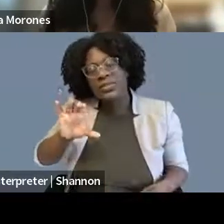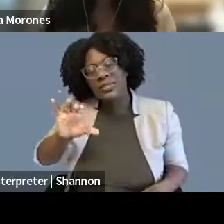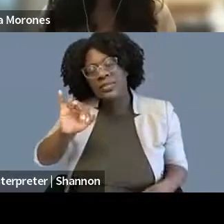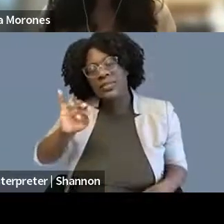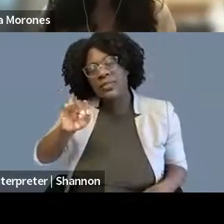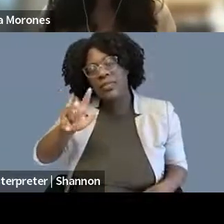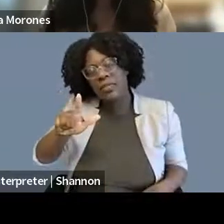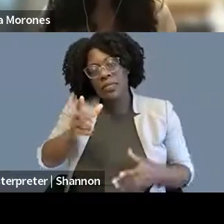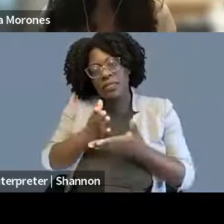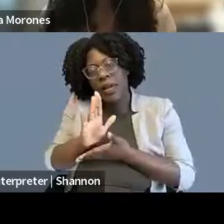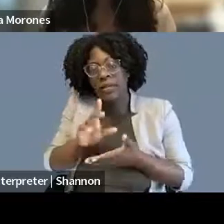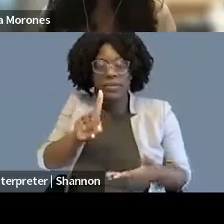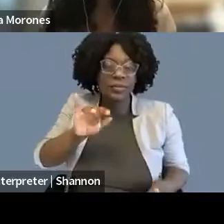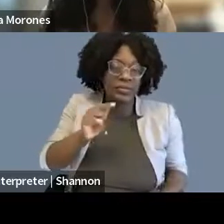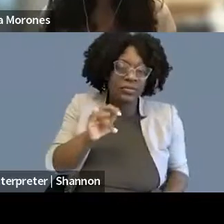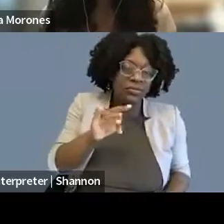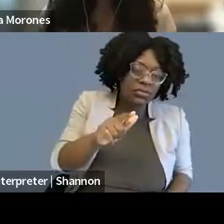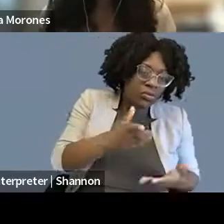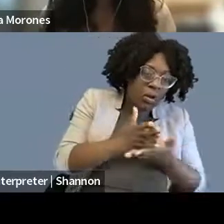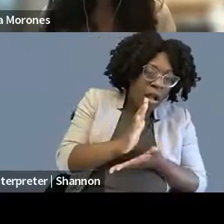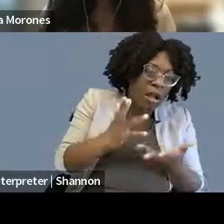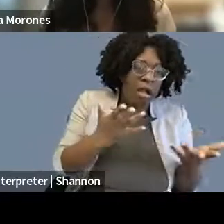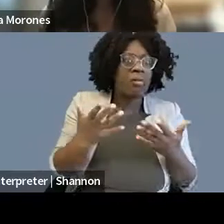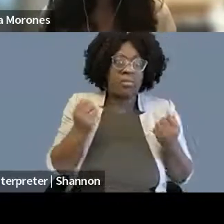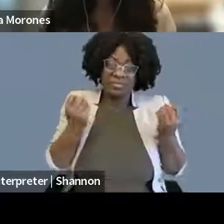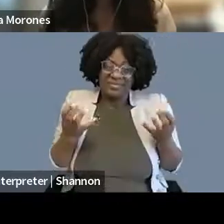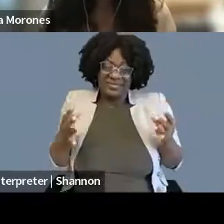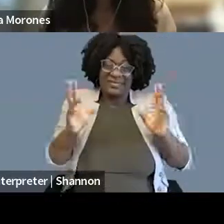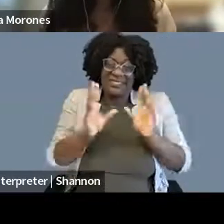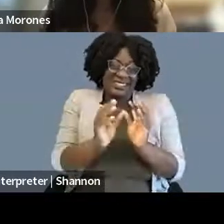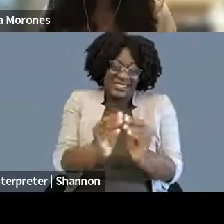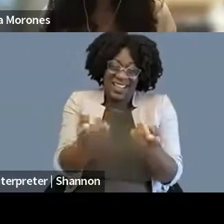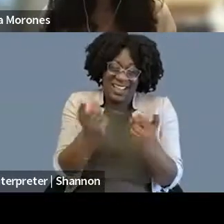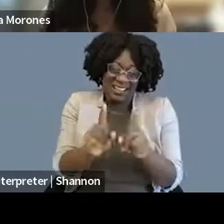So my job now, instead of working my way here, I will just say my job now is I get